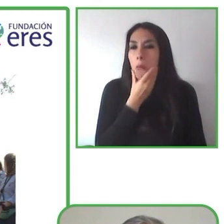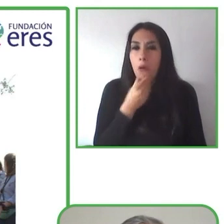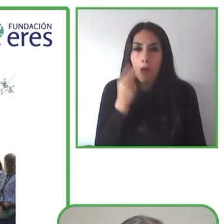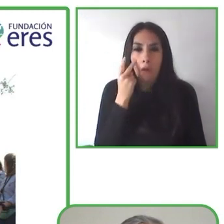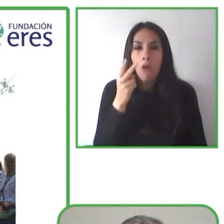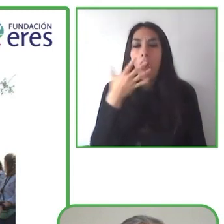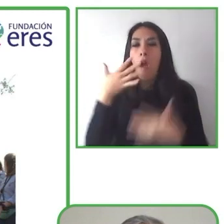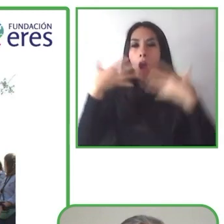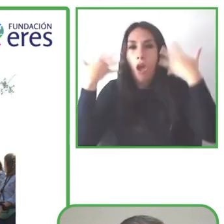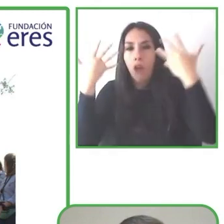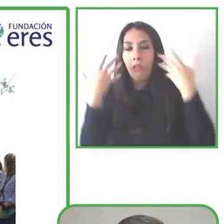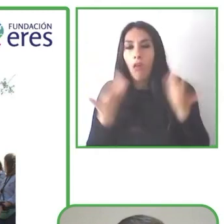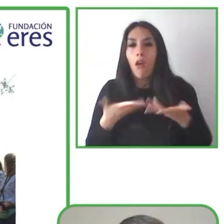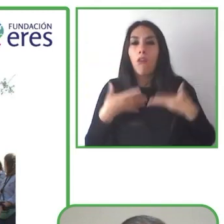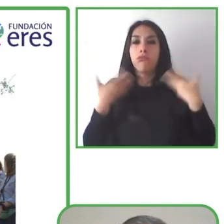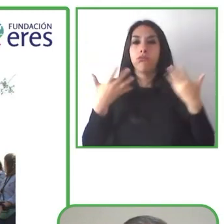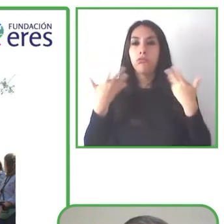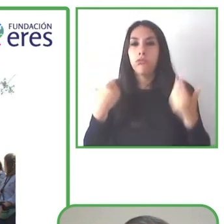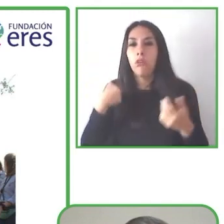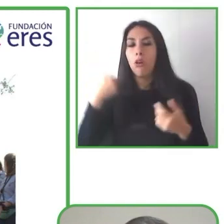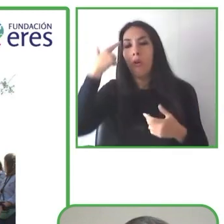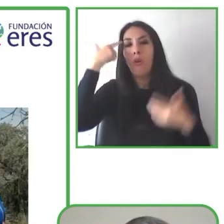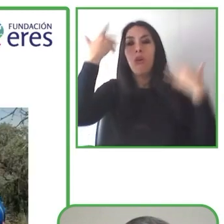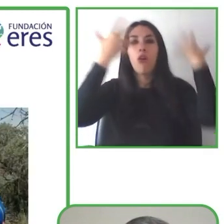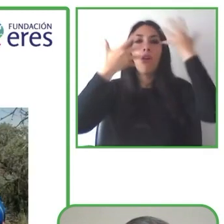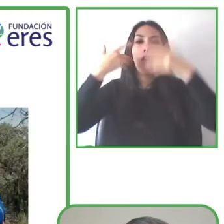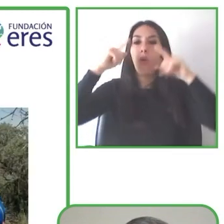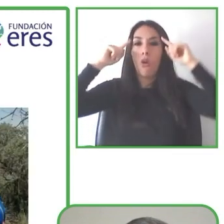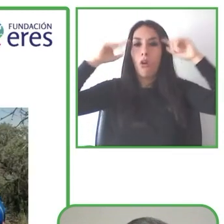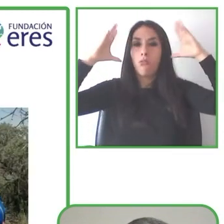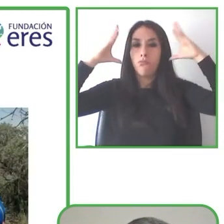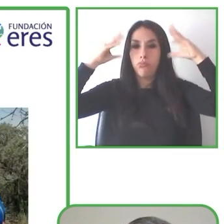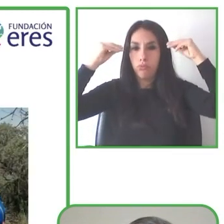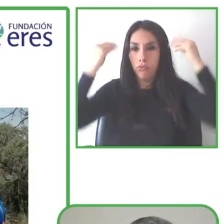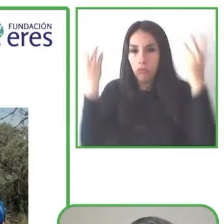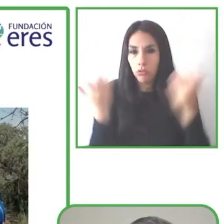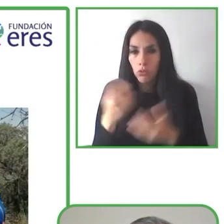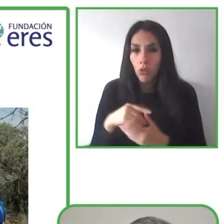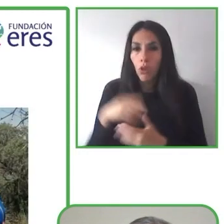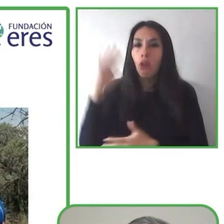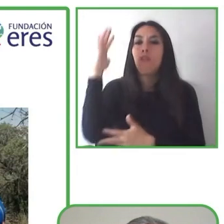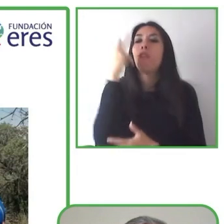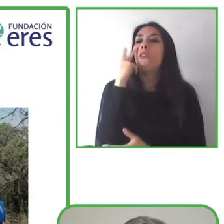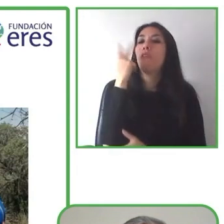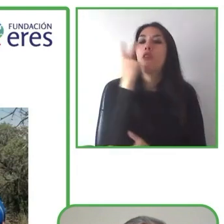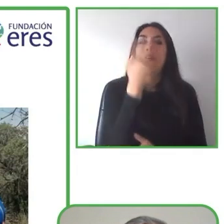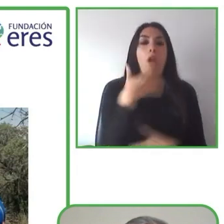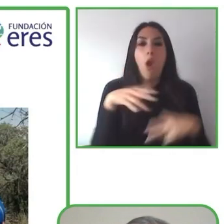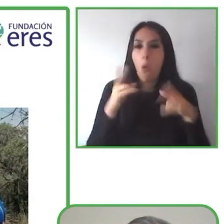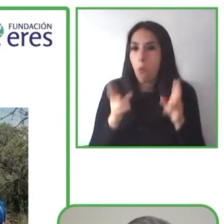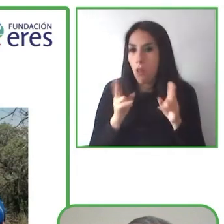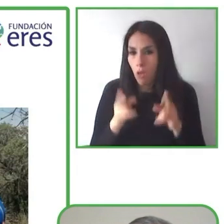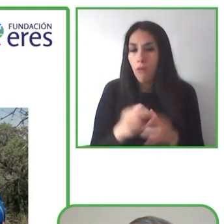and carry out self-care activities in the forest and in nature, other aspects.